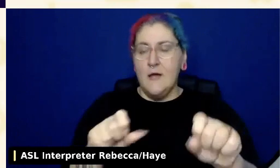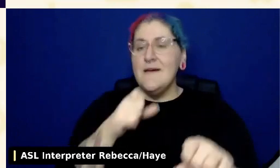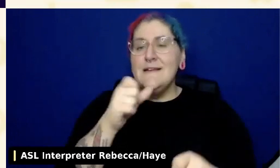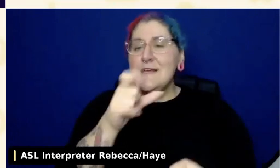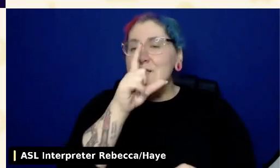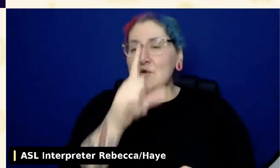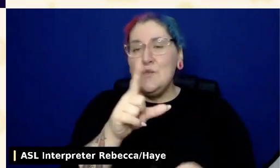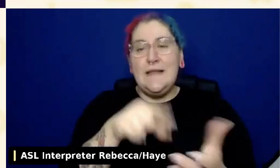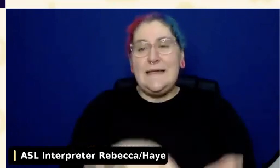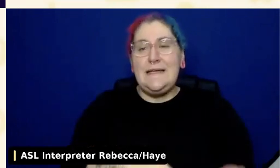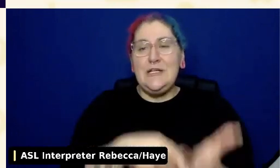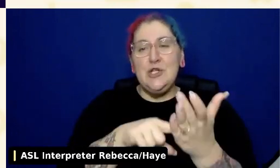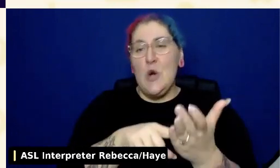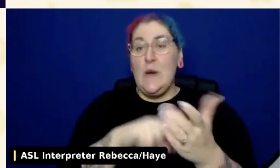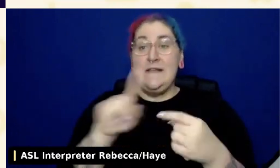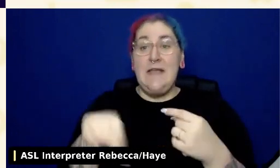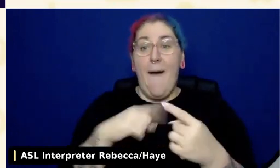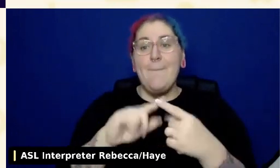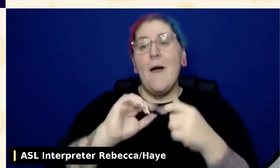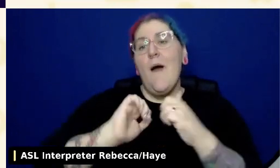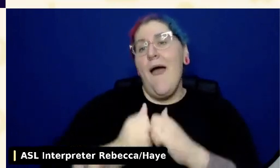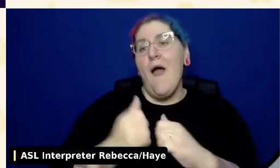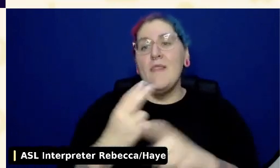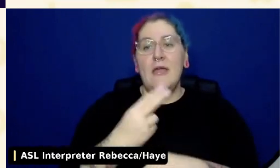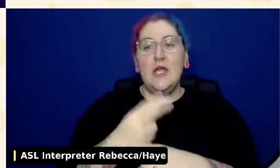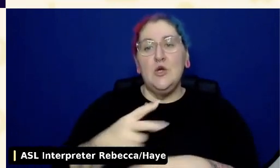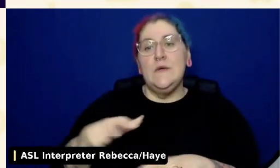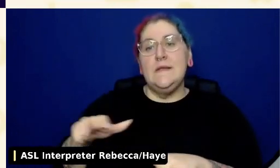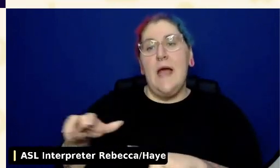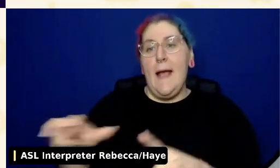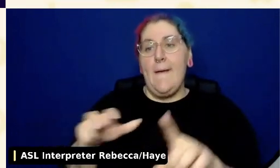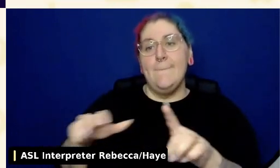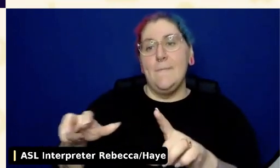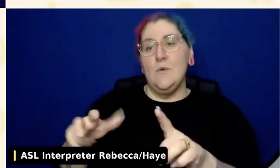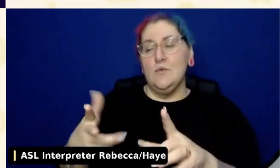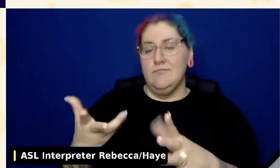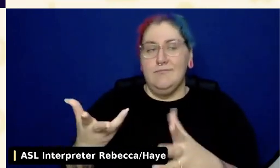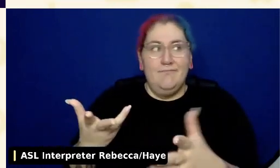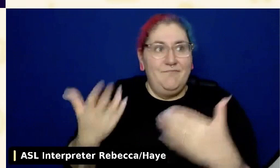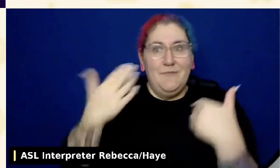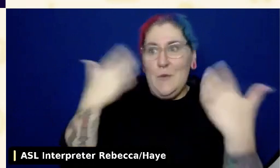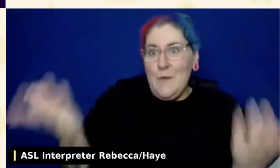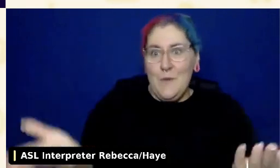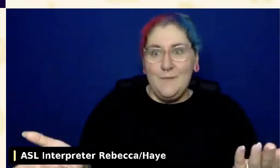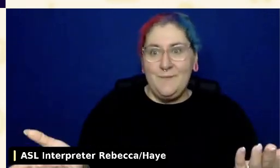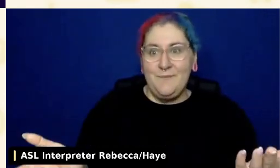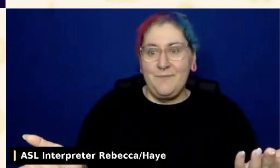of these users are able to use a mouse, but practically speaking, that's most of them.